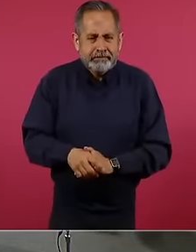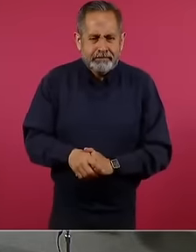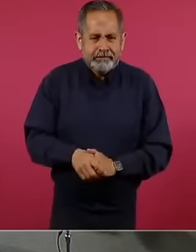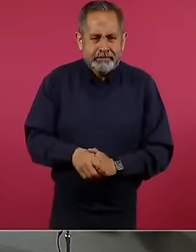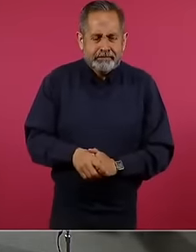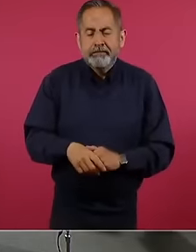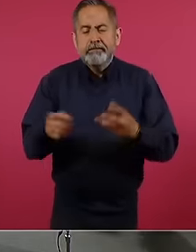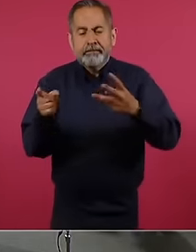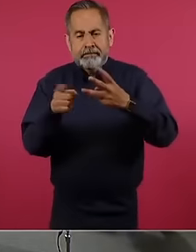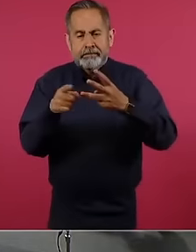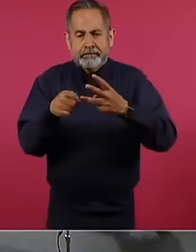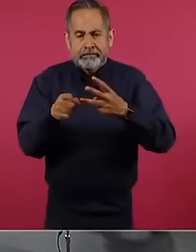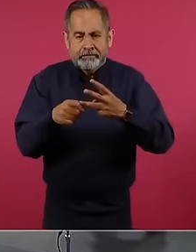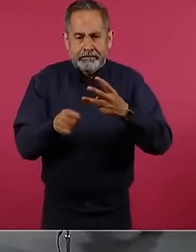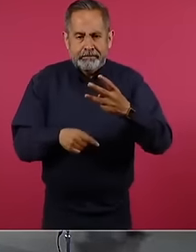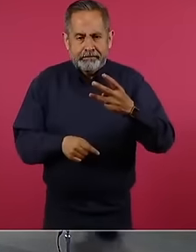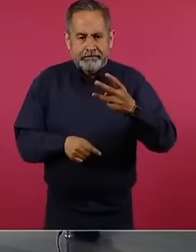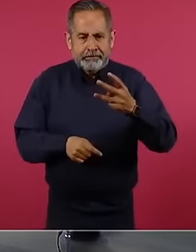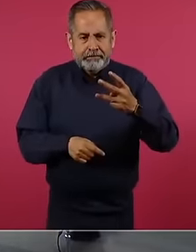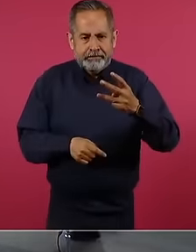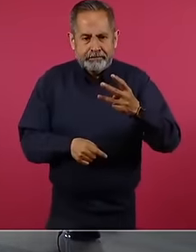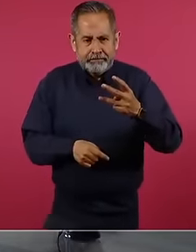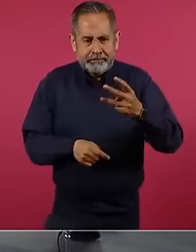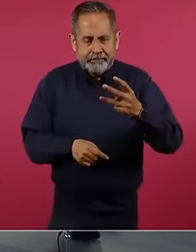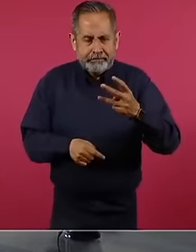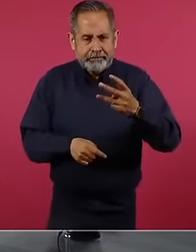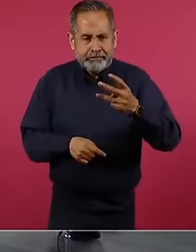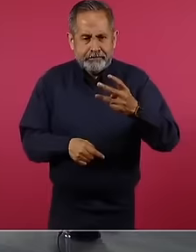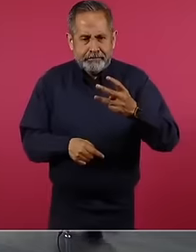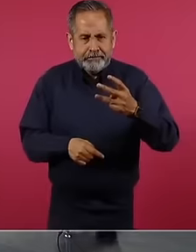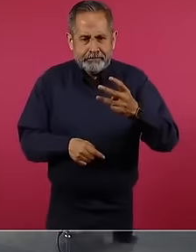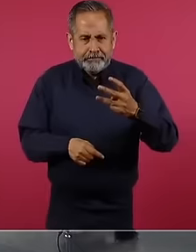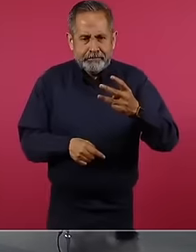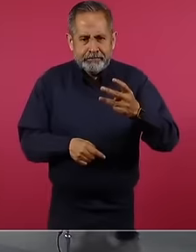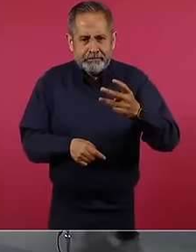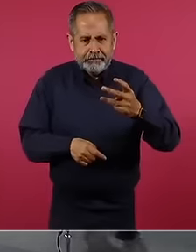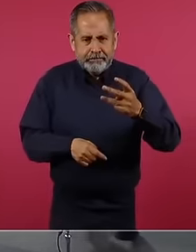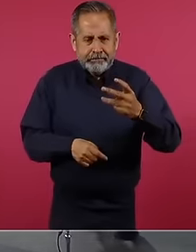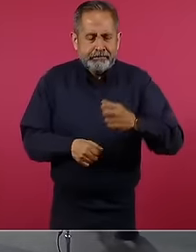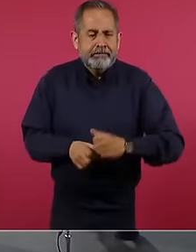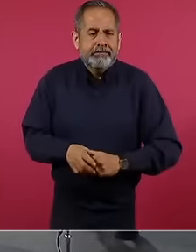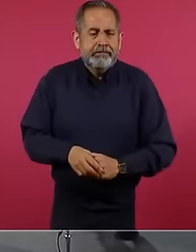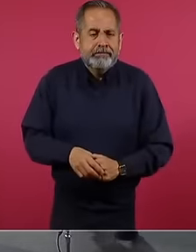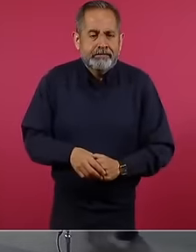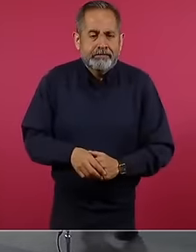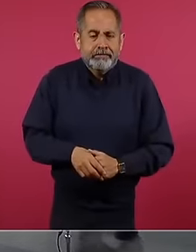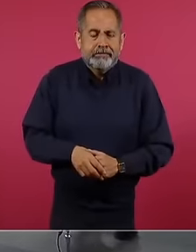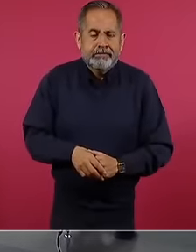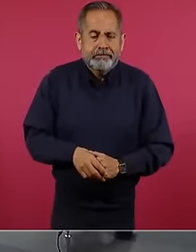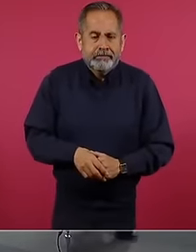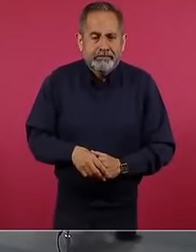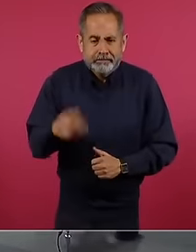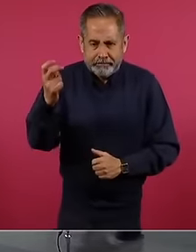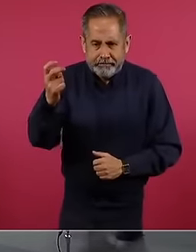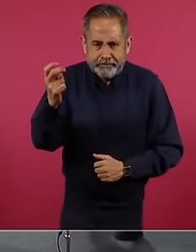third thing, this is